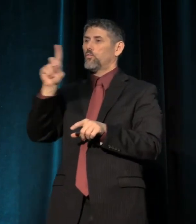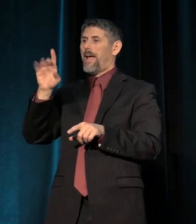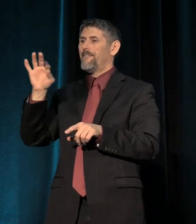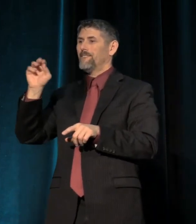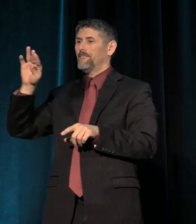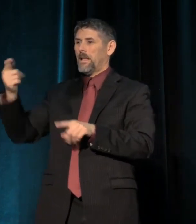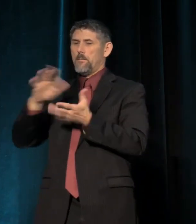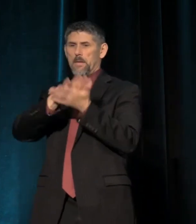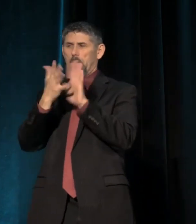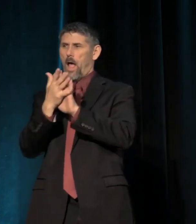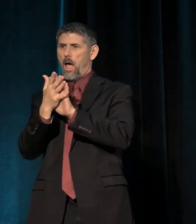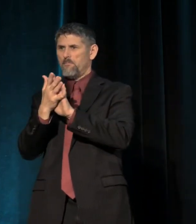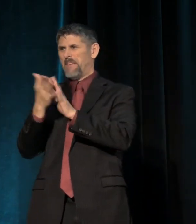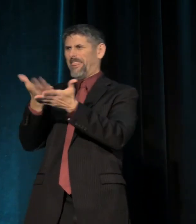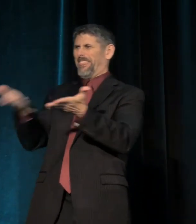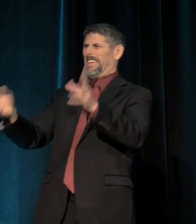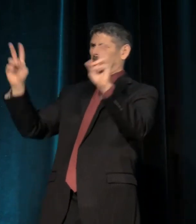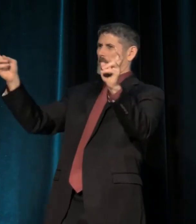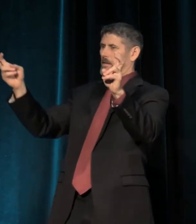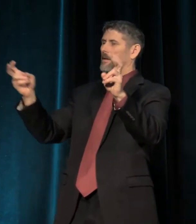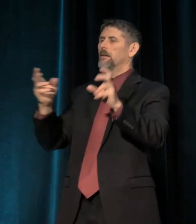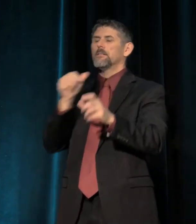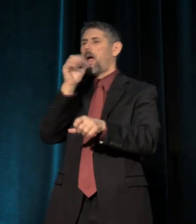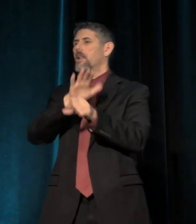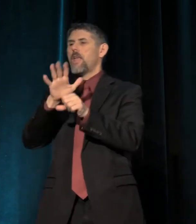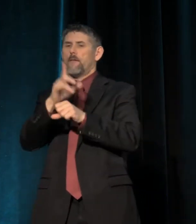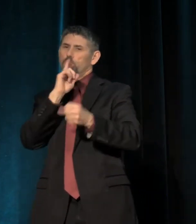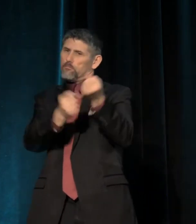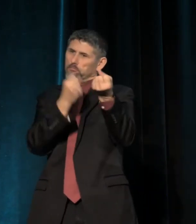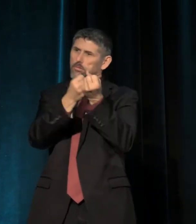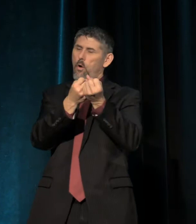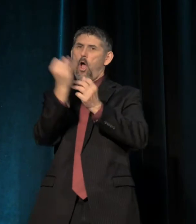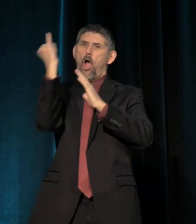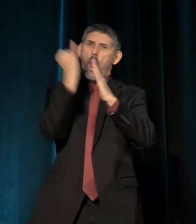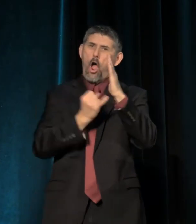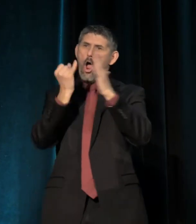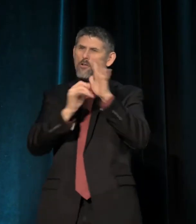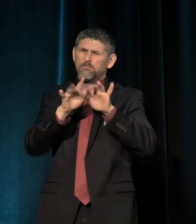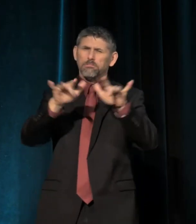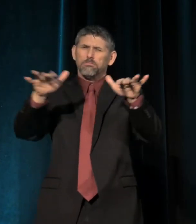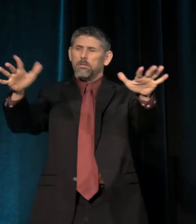it's never been enough to sustain massive arts making for an extended period of time.